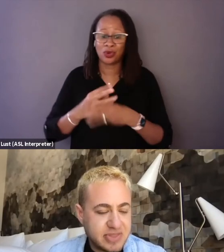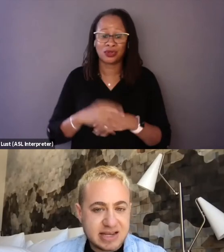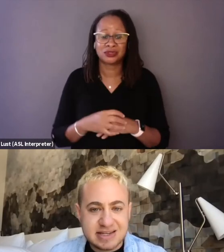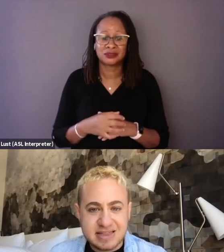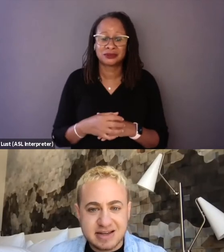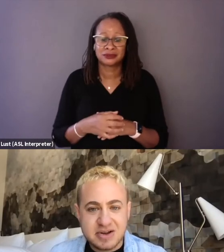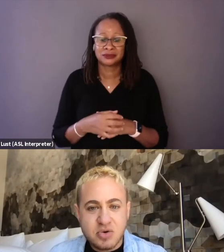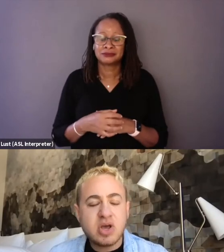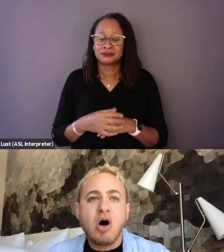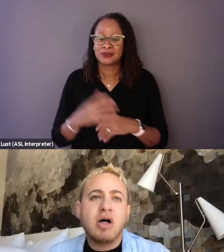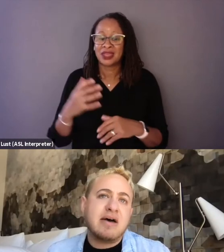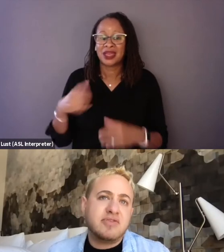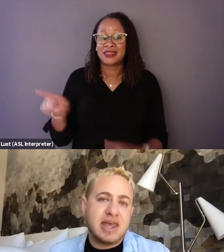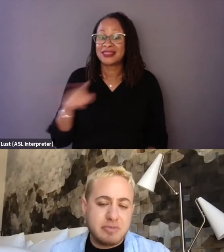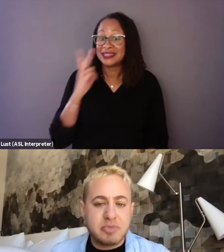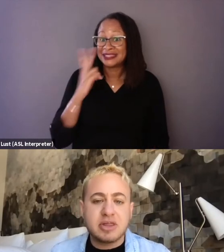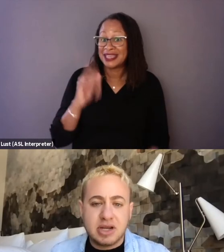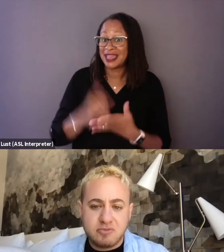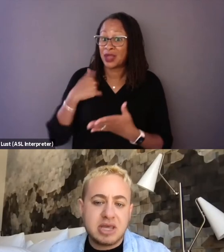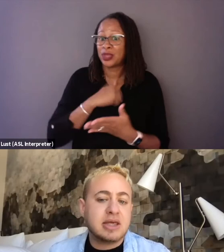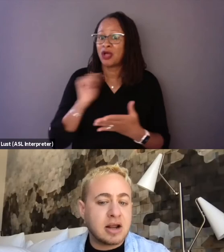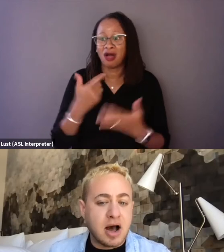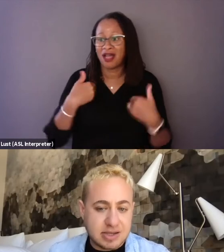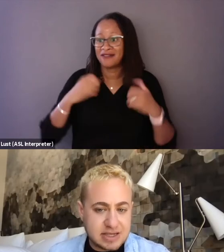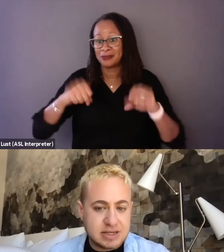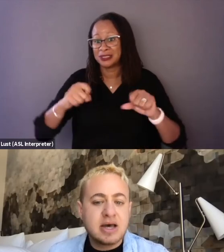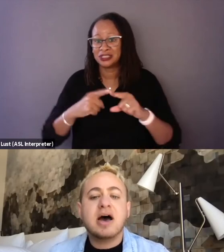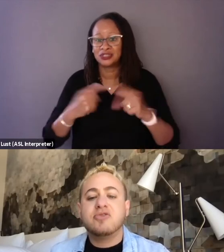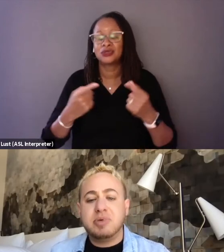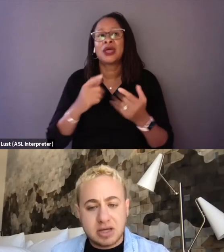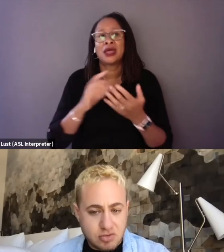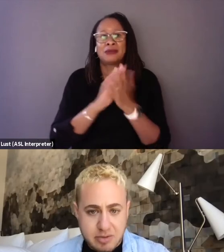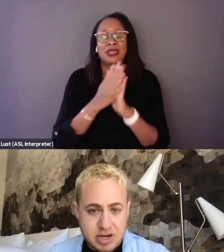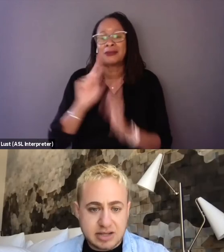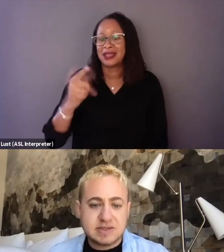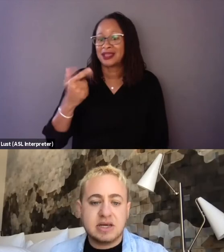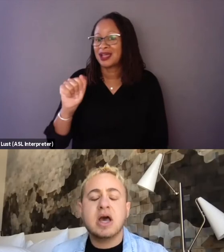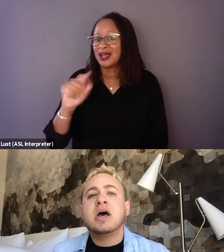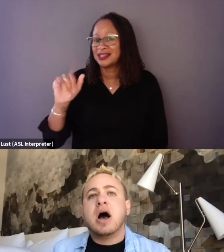they see that we all have the capability of being an Ngozi, of being a grandma Nancy,